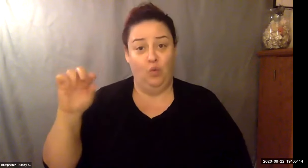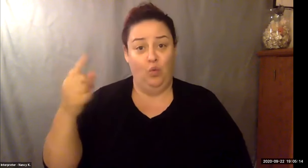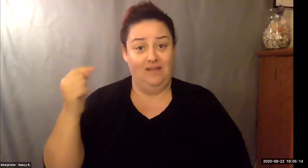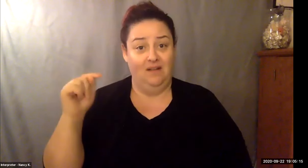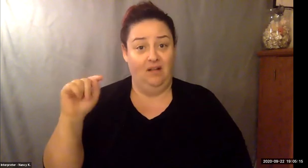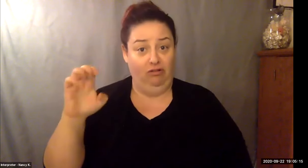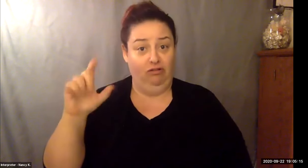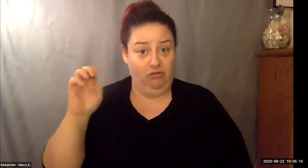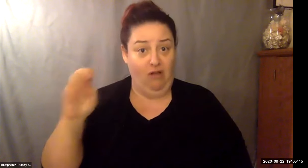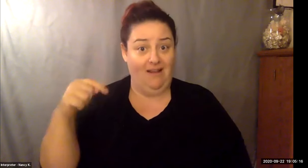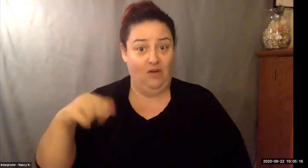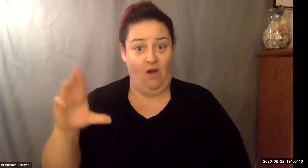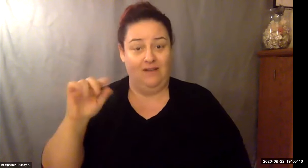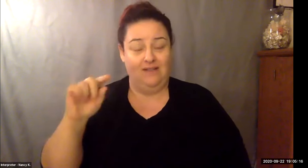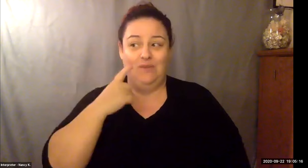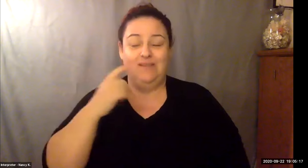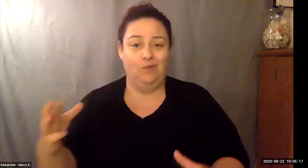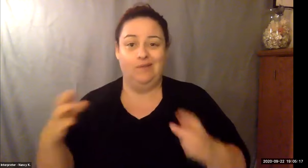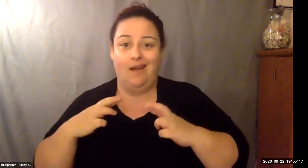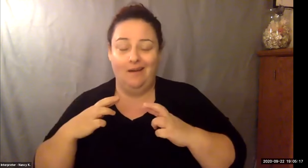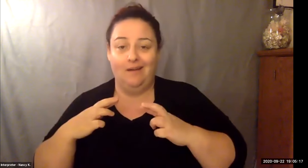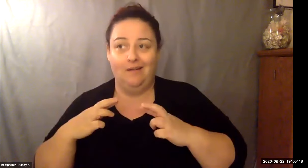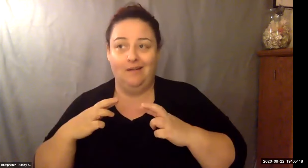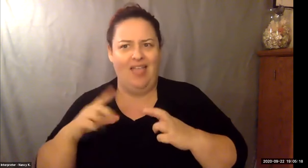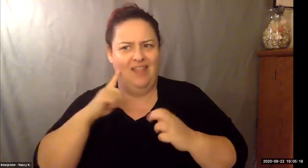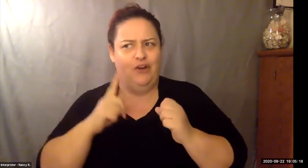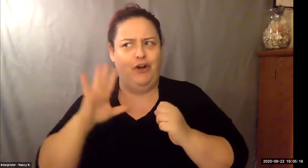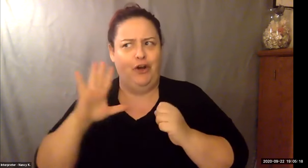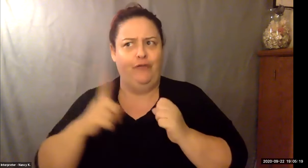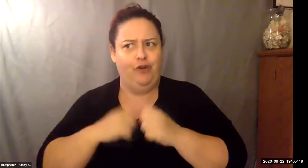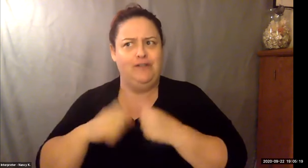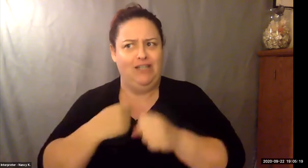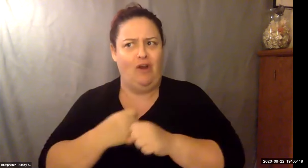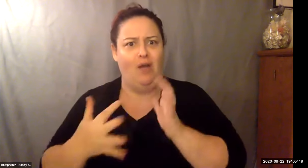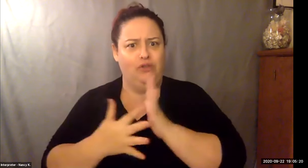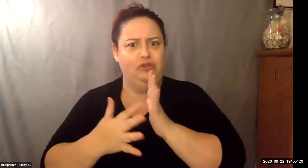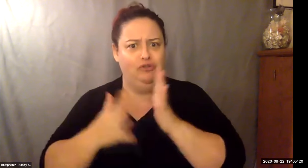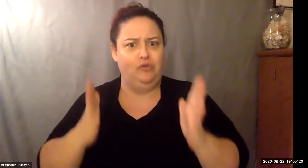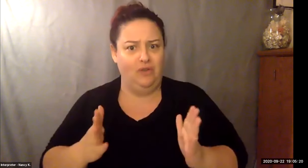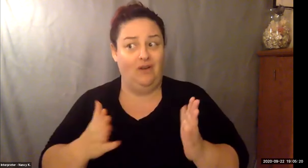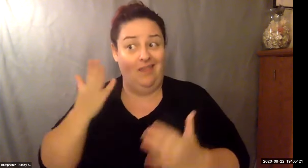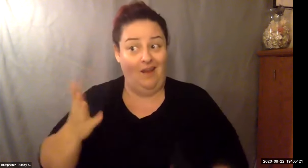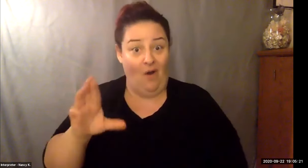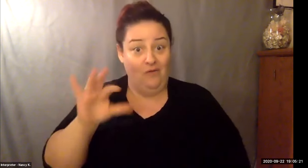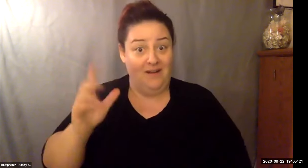Keith Wolling: Anchorage, Alaska, thanks to have hotels in Anchorage, it's a long way up to Chicago Columbus allowed Louisville, Kentucky Nashville, Tennessee.